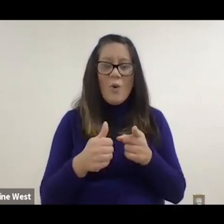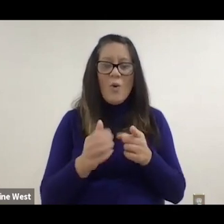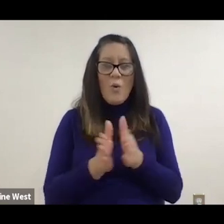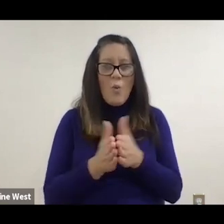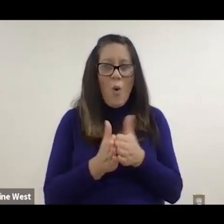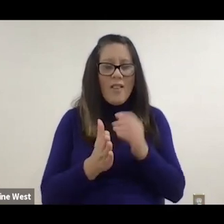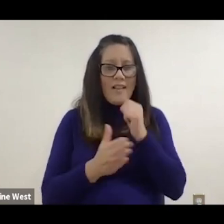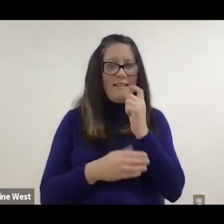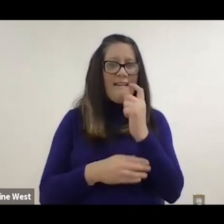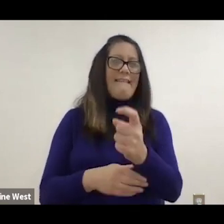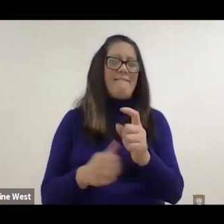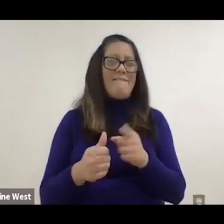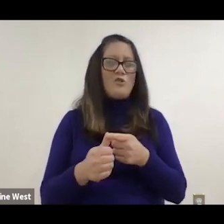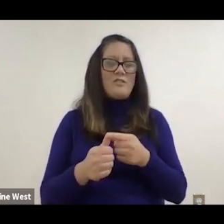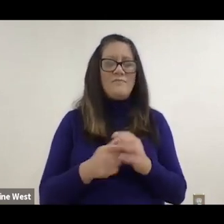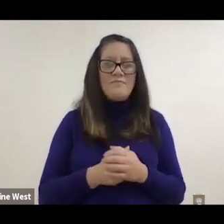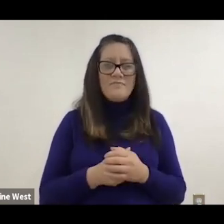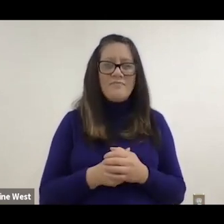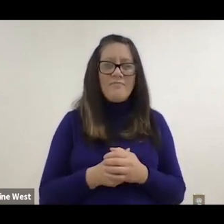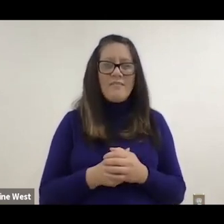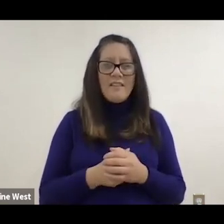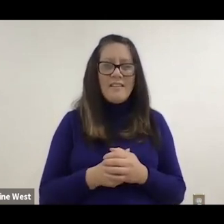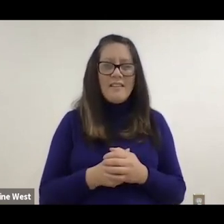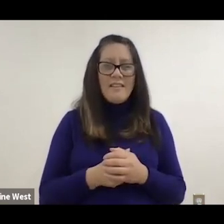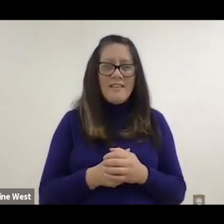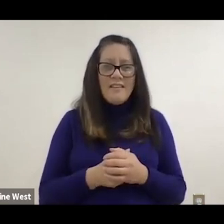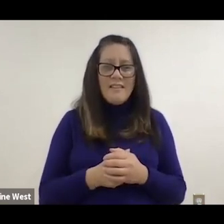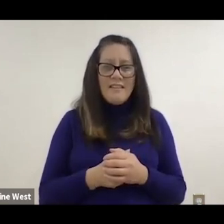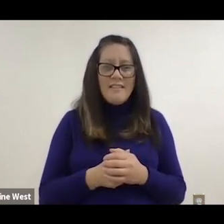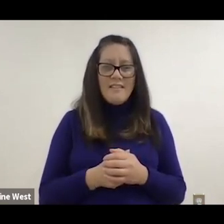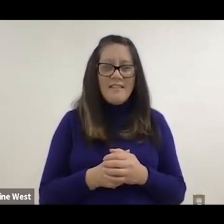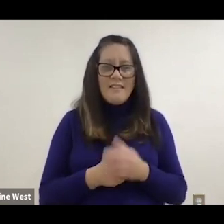But it was kind of a neat neat thing. Now, of course Sunday you'd hoped it